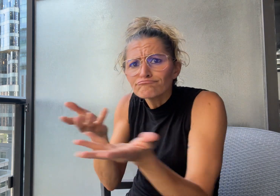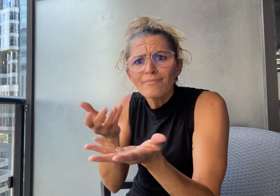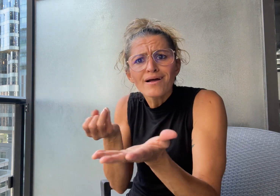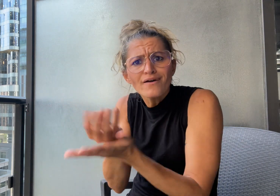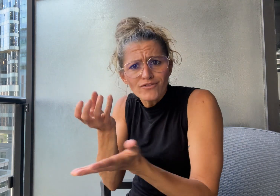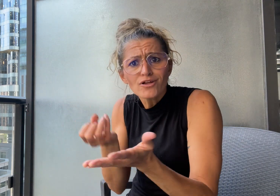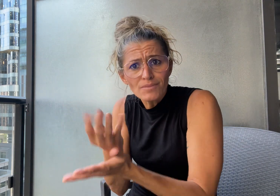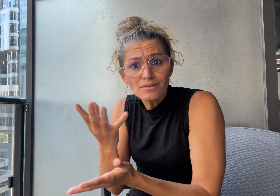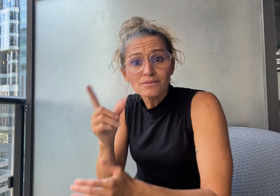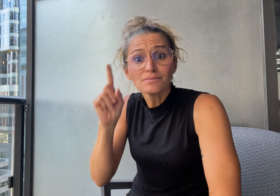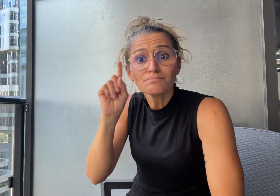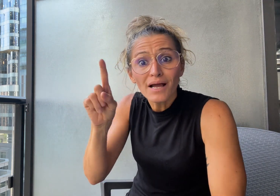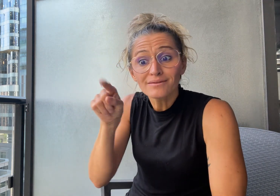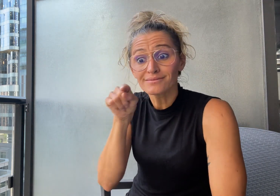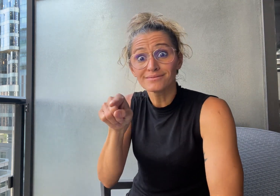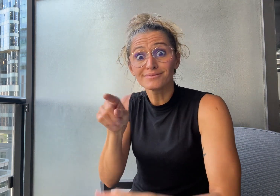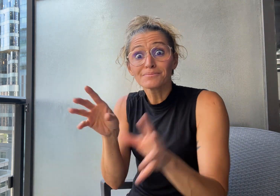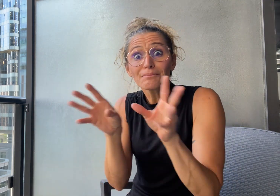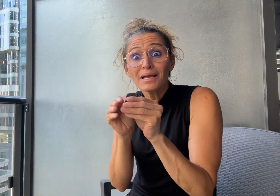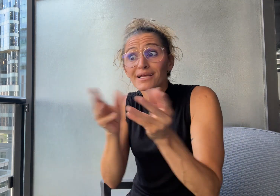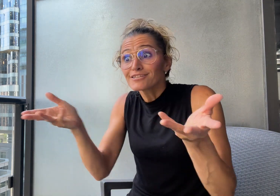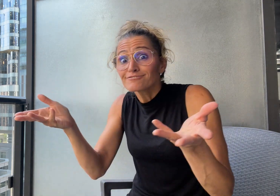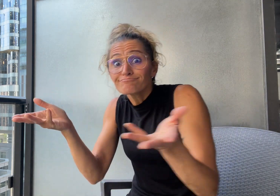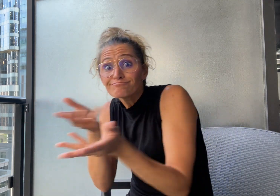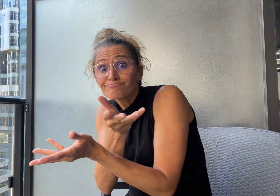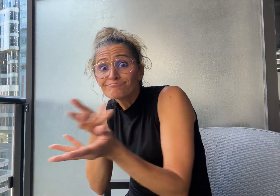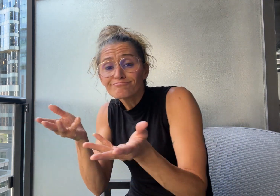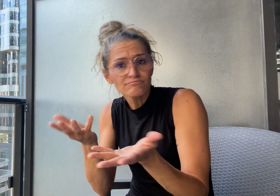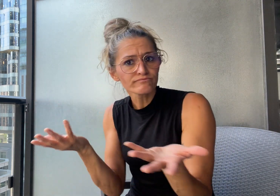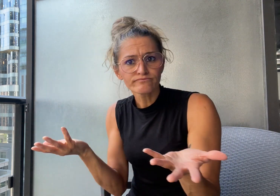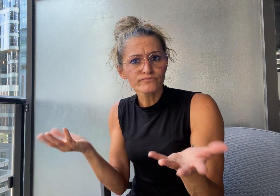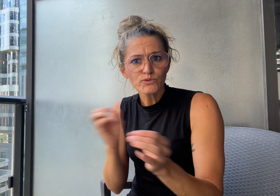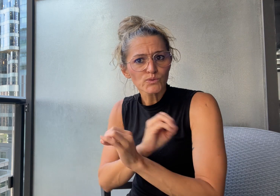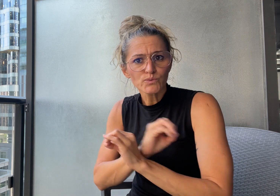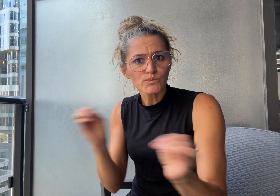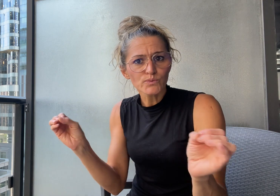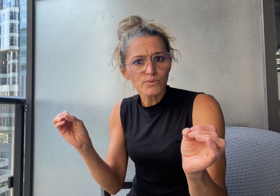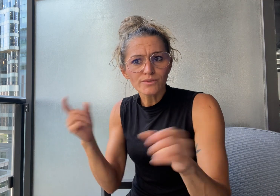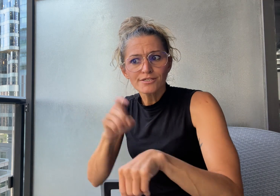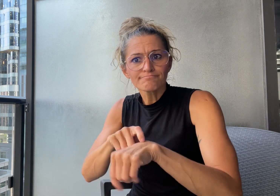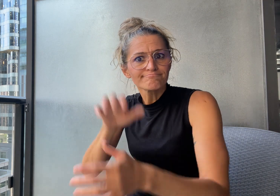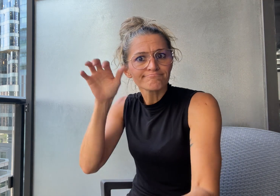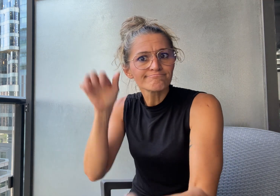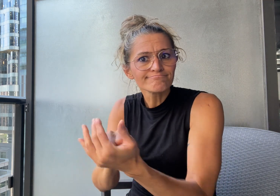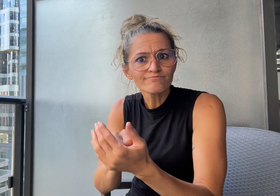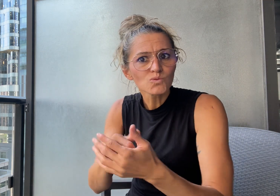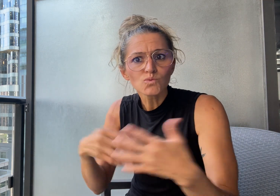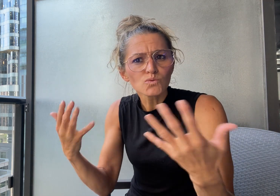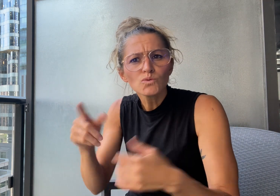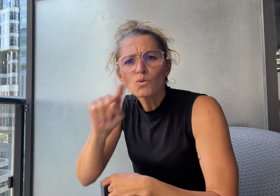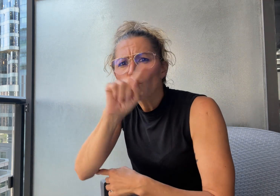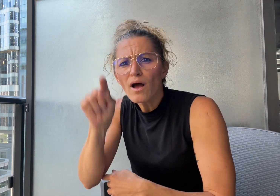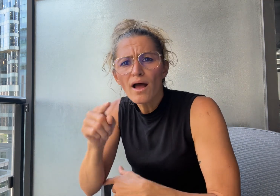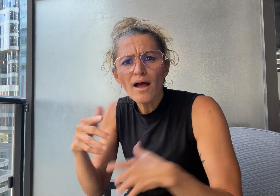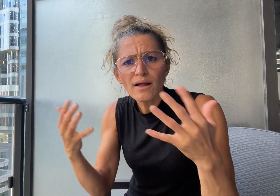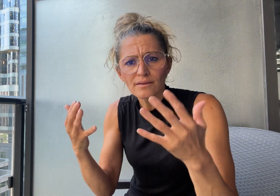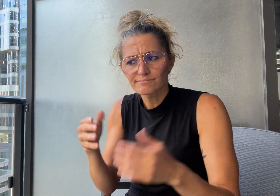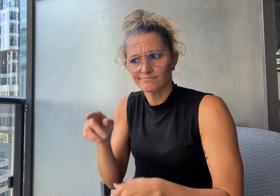to the interpreting company saying they could not provide